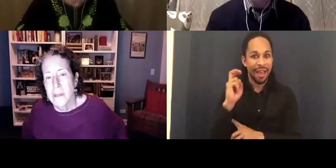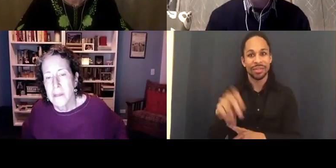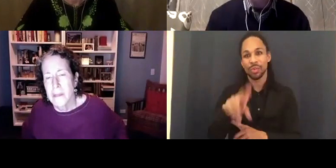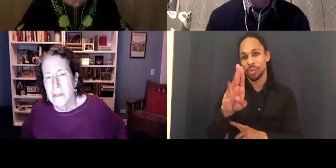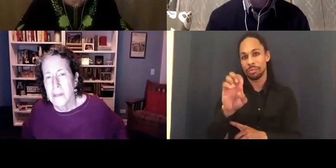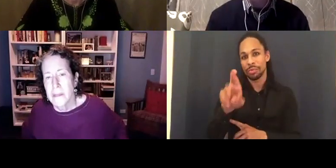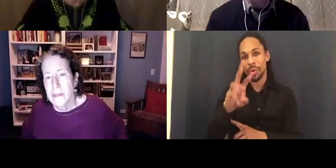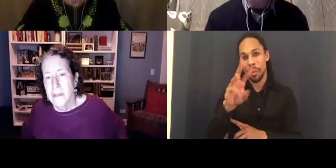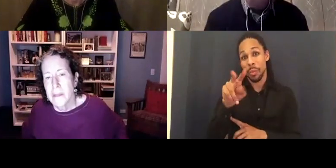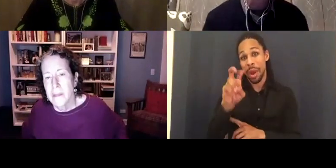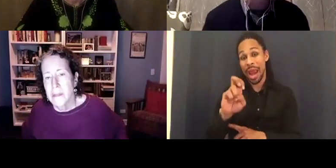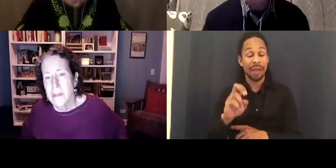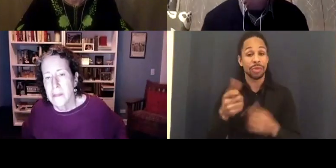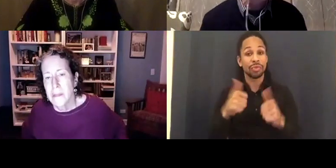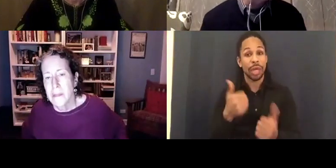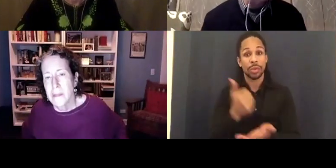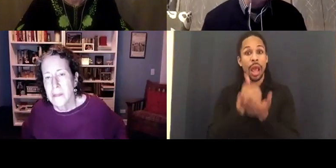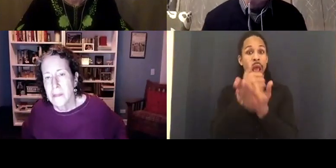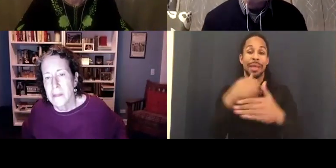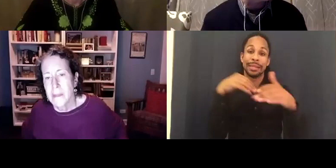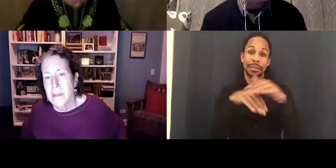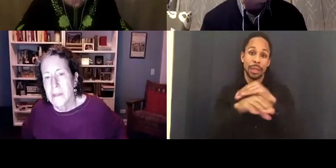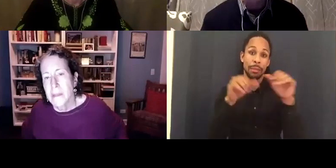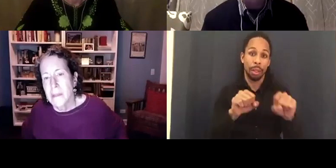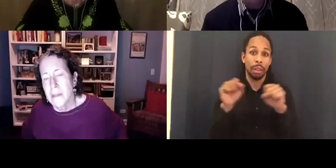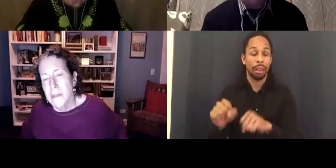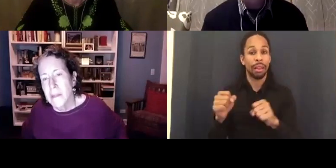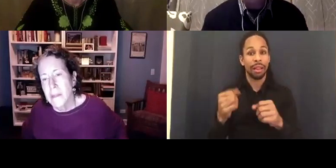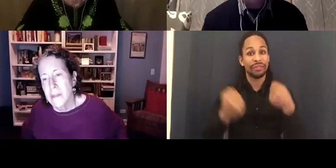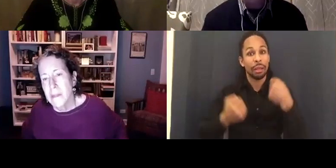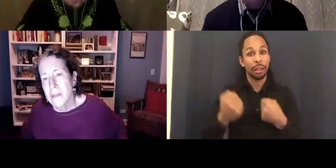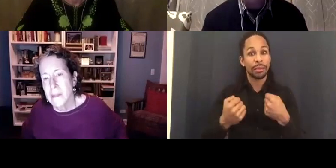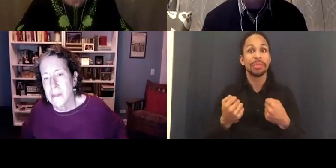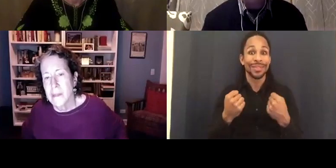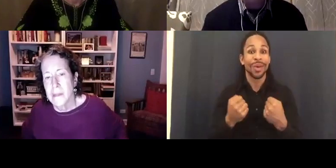the accessible vehicles. Check out Uber wave and use that